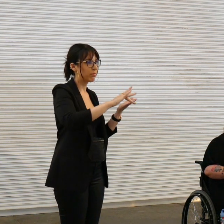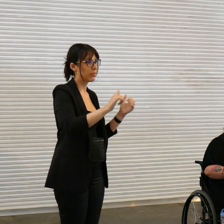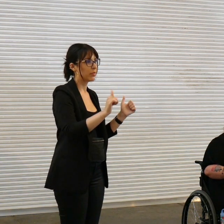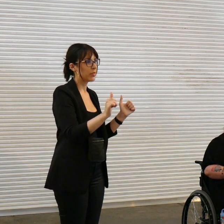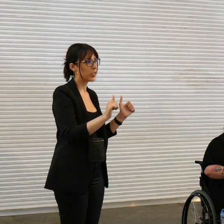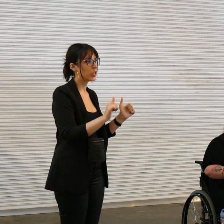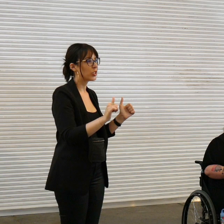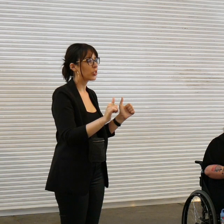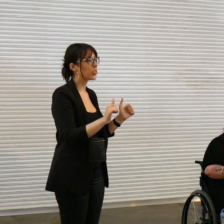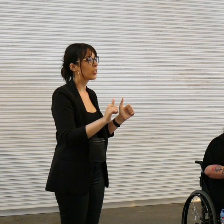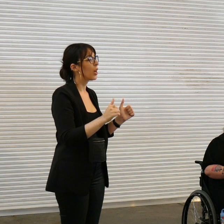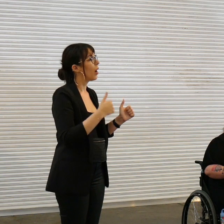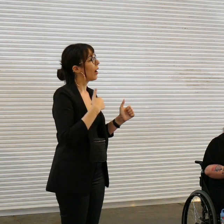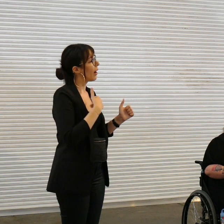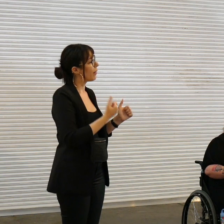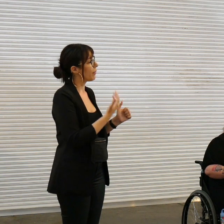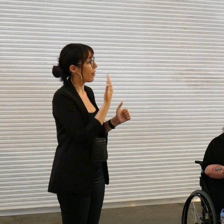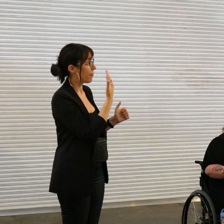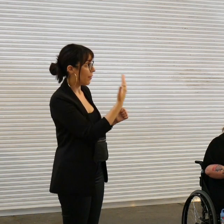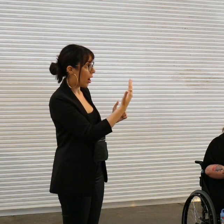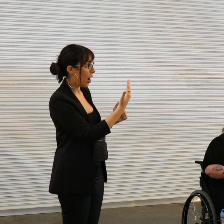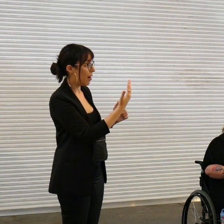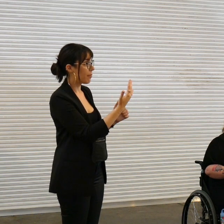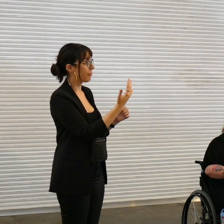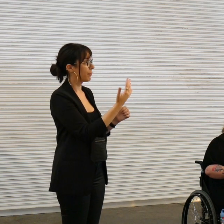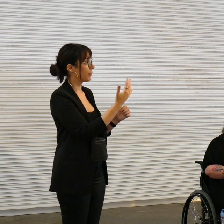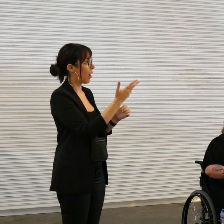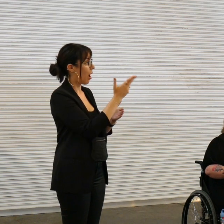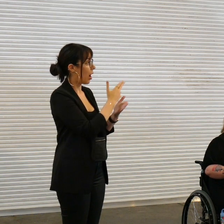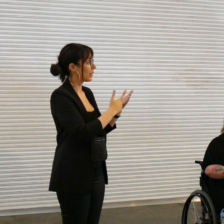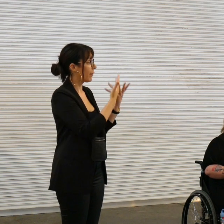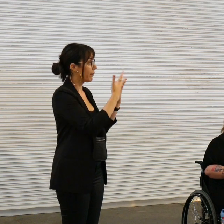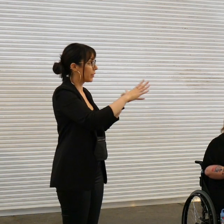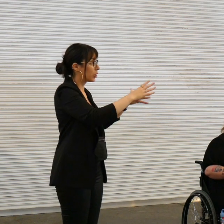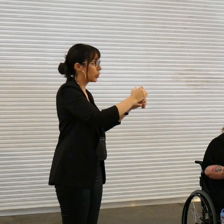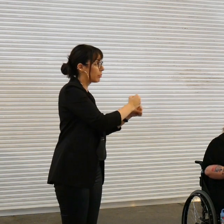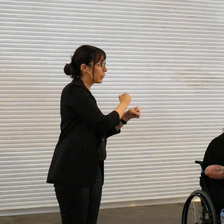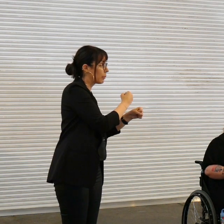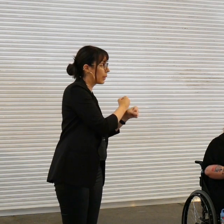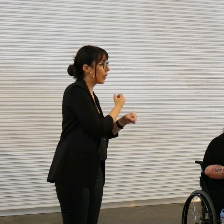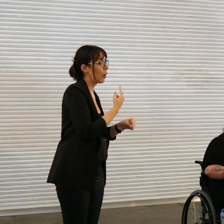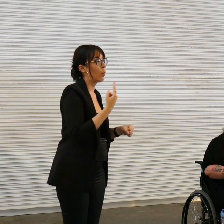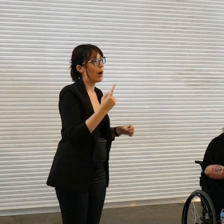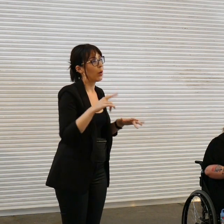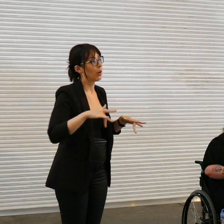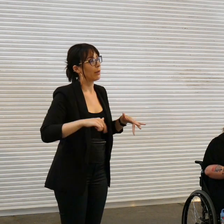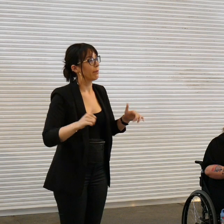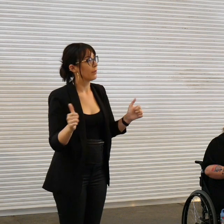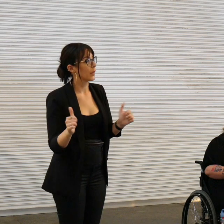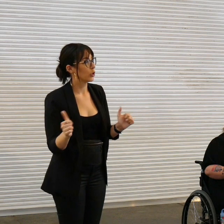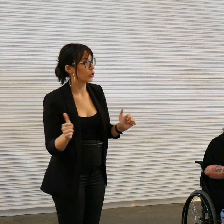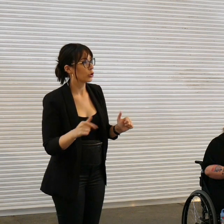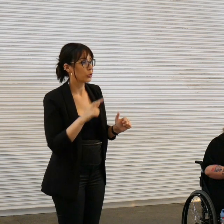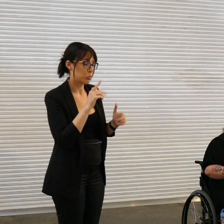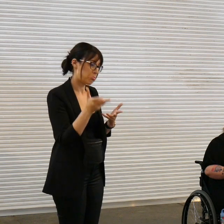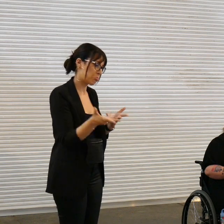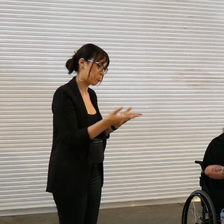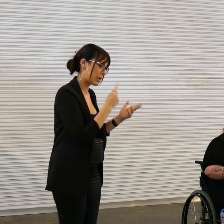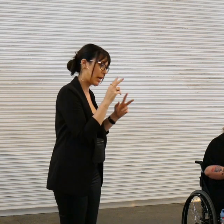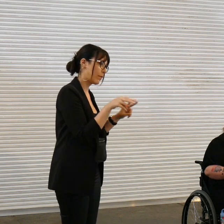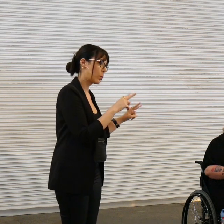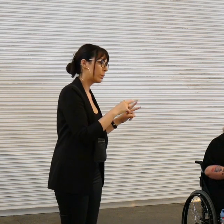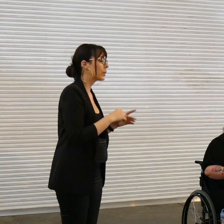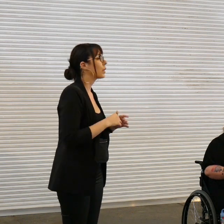five completed works and one work in progress over there uh welcome to have a look I have all of them